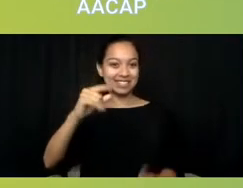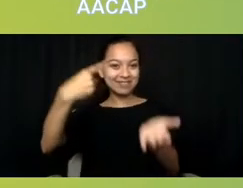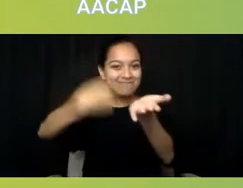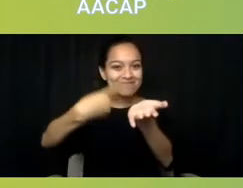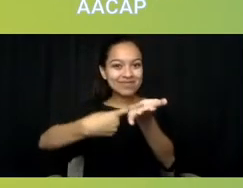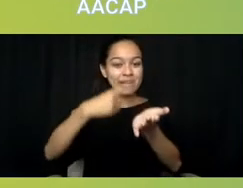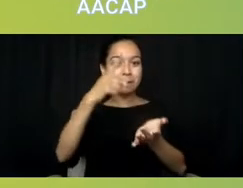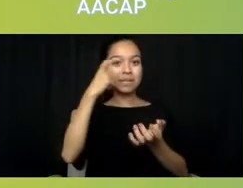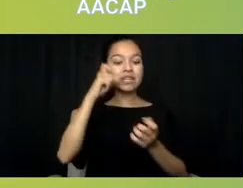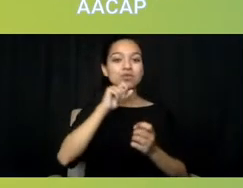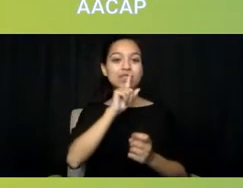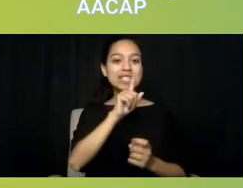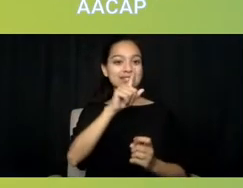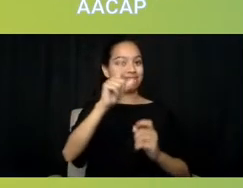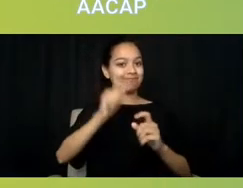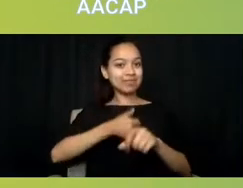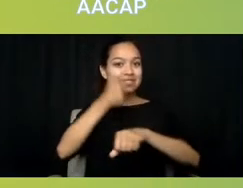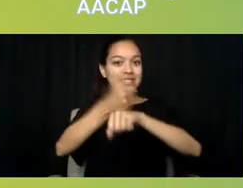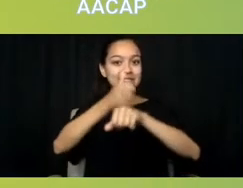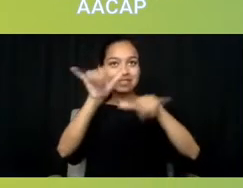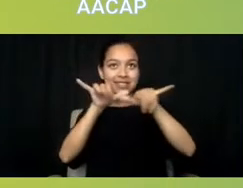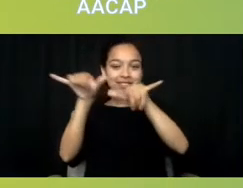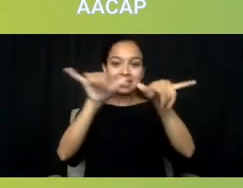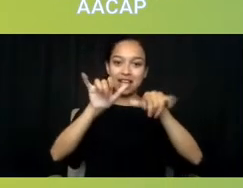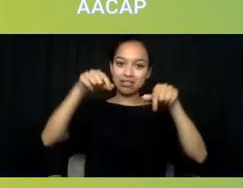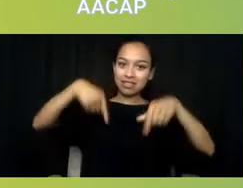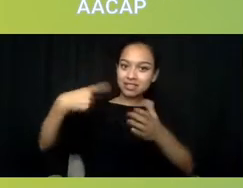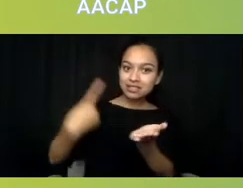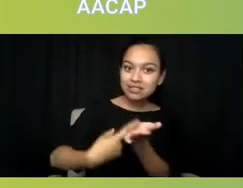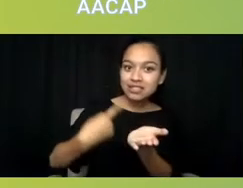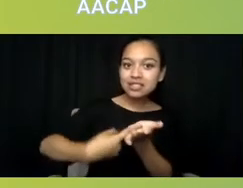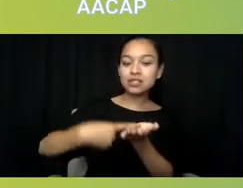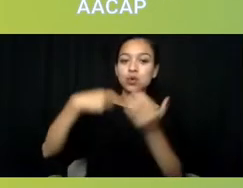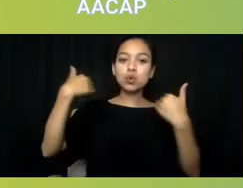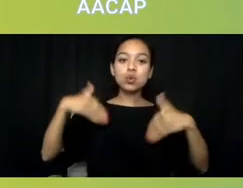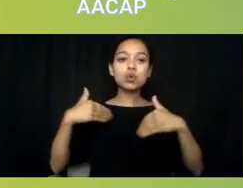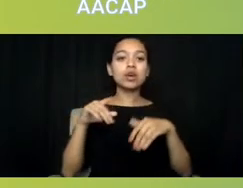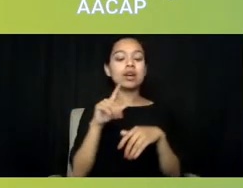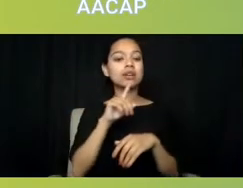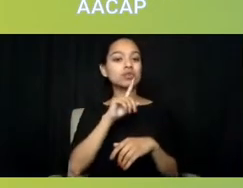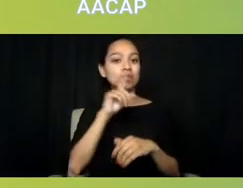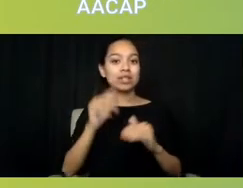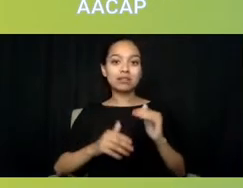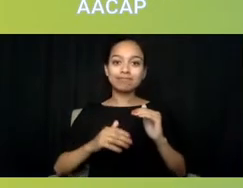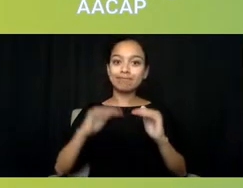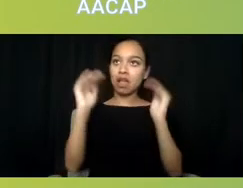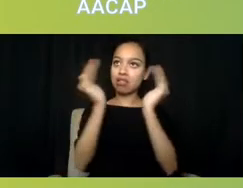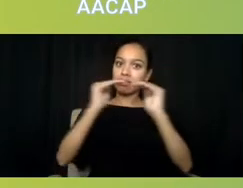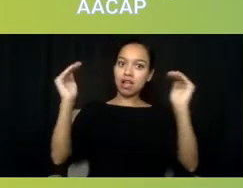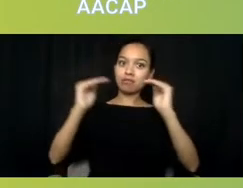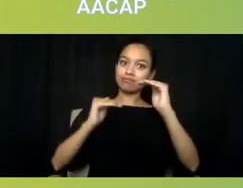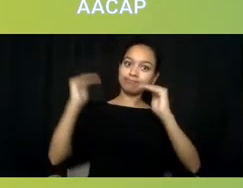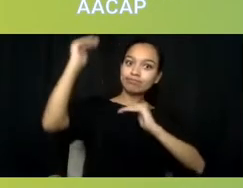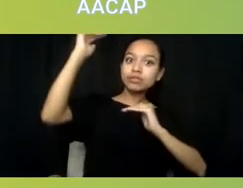and this discussion is really not only at a high level, but actually very close to home for everyone.